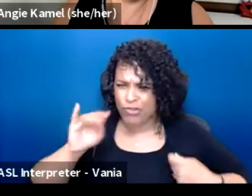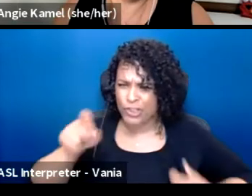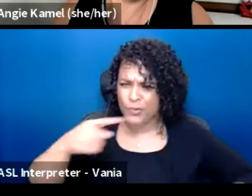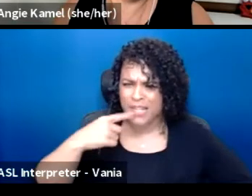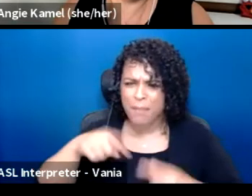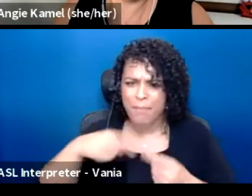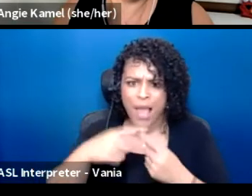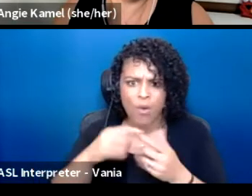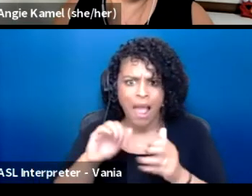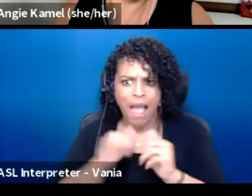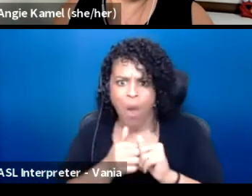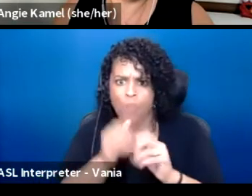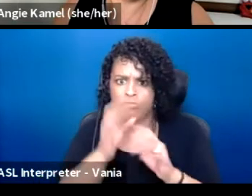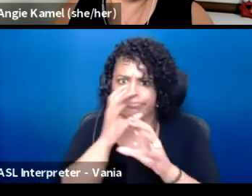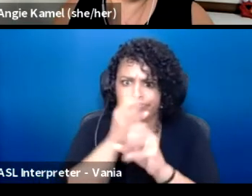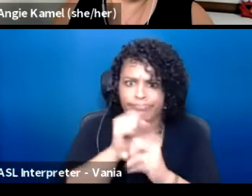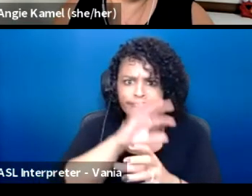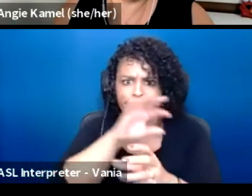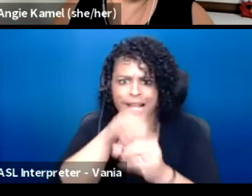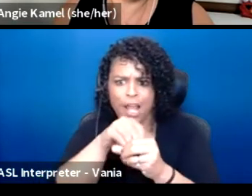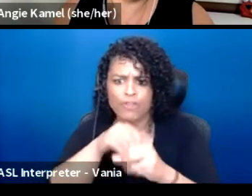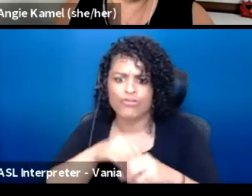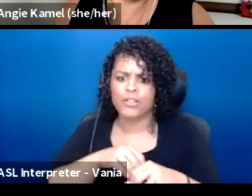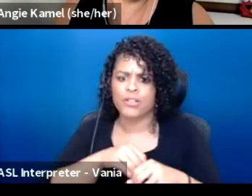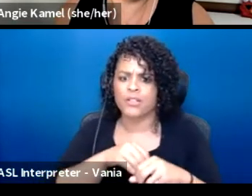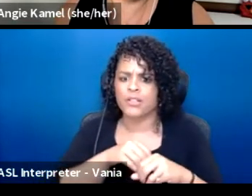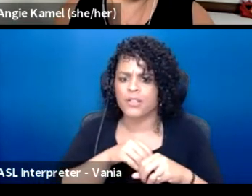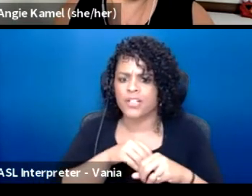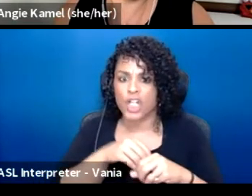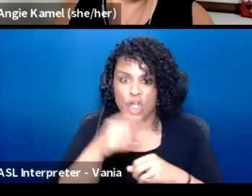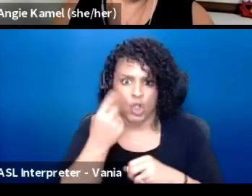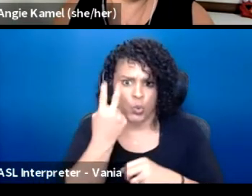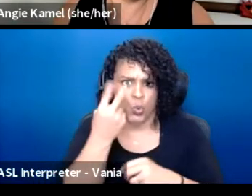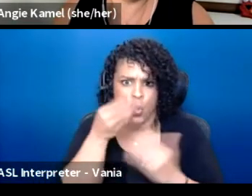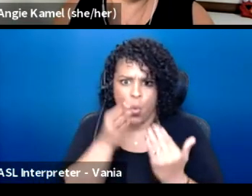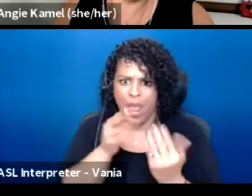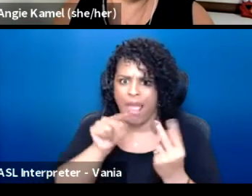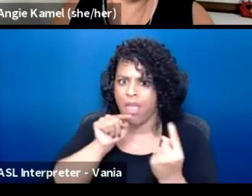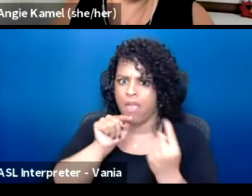about how it's very engaging, how it's a two-way street. It's not a one-way street, it's a two way street.